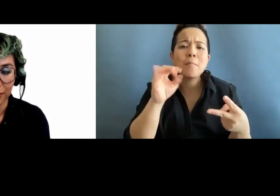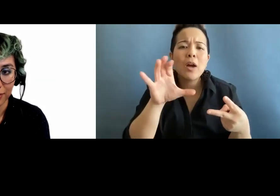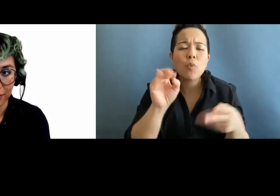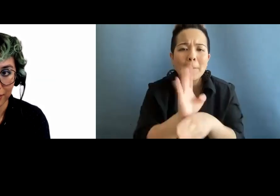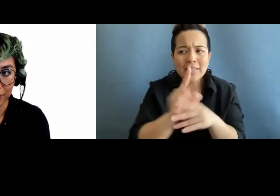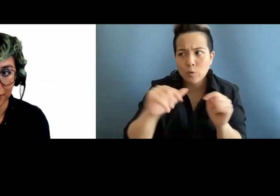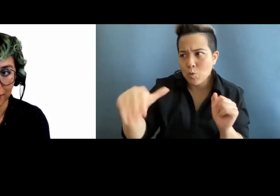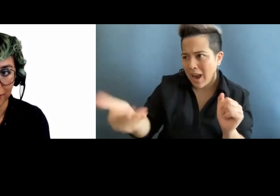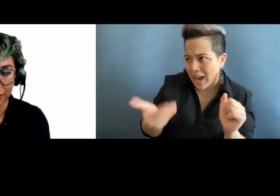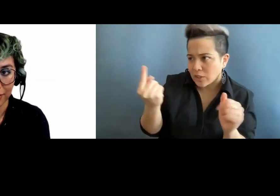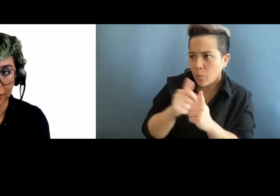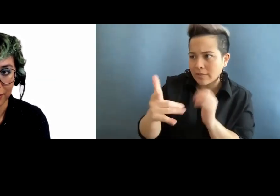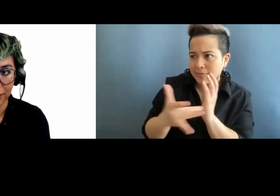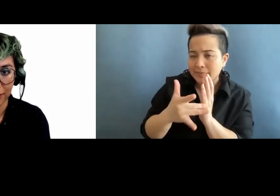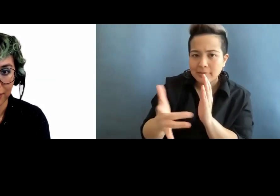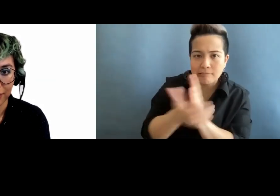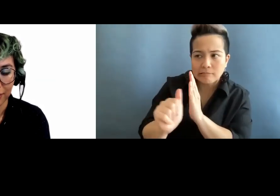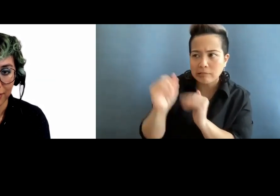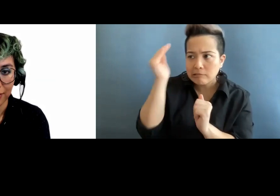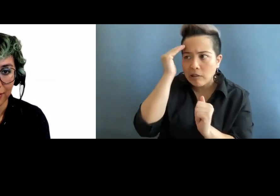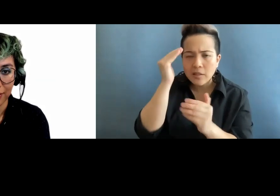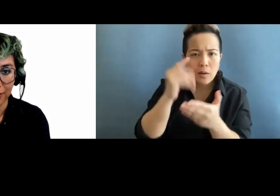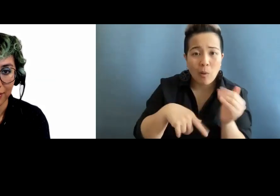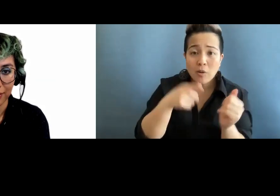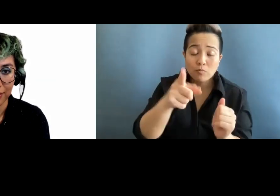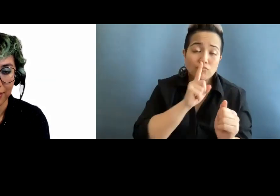someone with technical skills and knowledge. What you would really need, or I would say